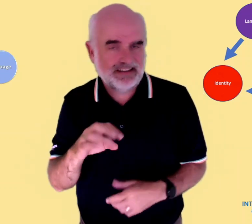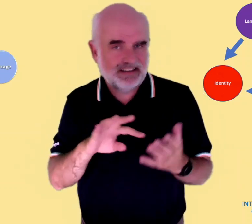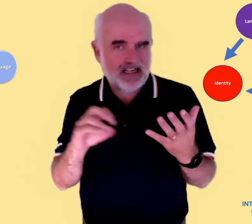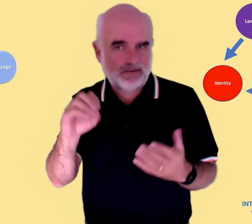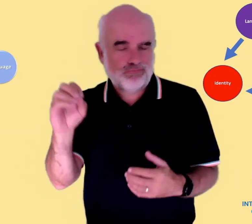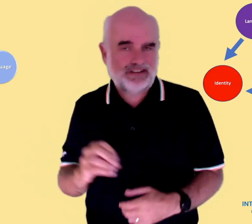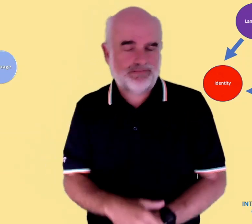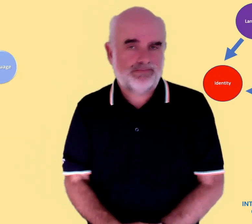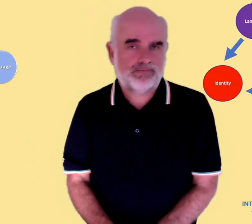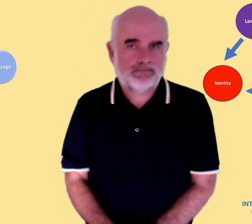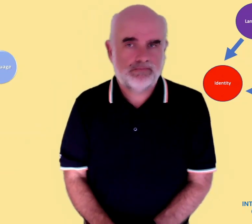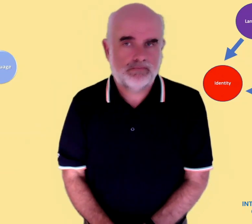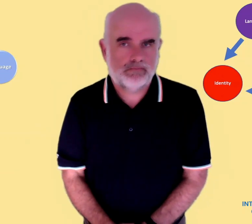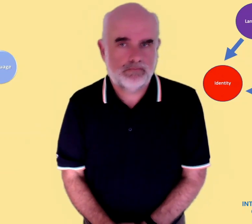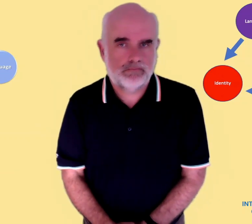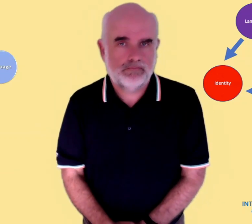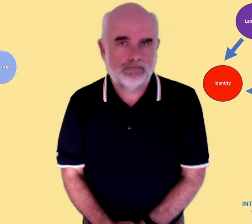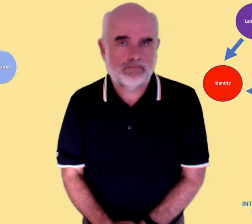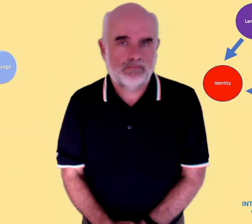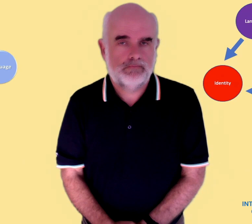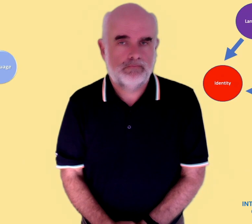high percentage of agreement with this statement from respondents, over 90%.